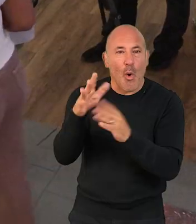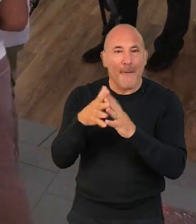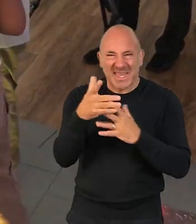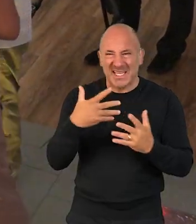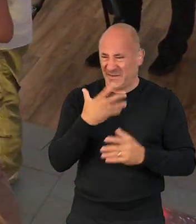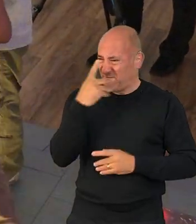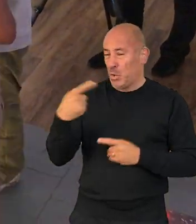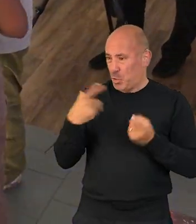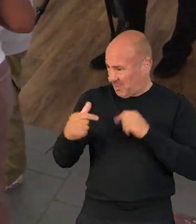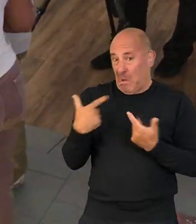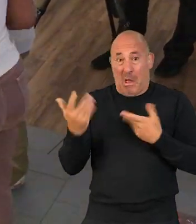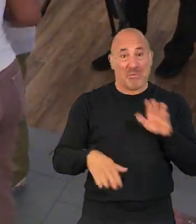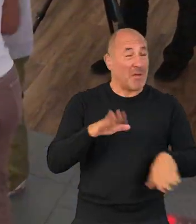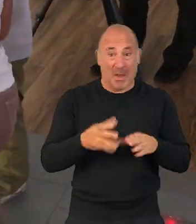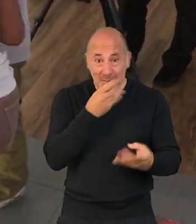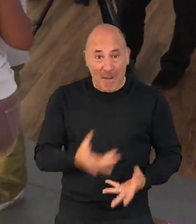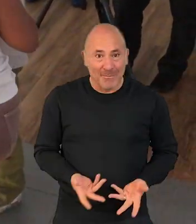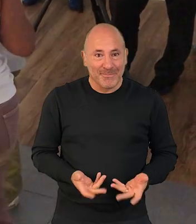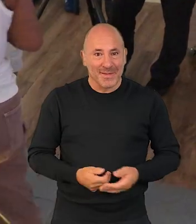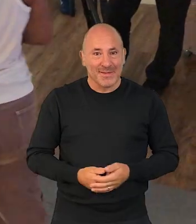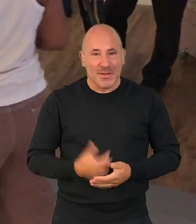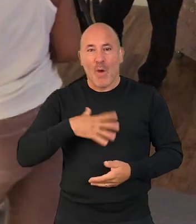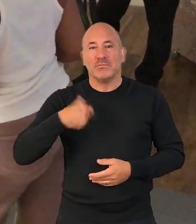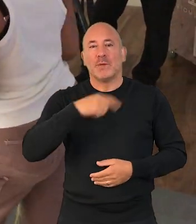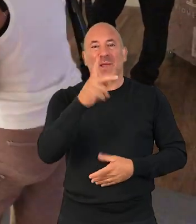you can start playing with strangers, which I think is quite beautiful. We'd like people to buy them and put them